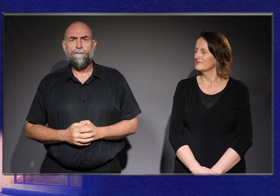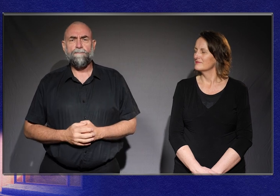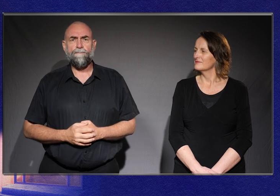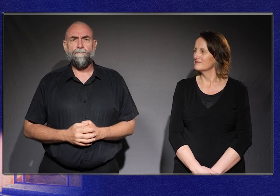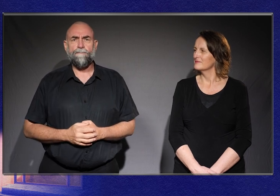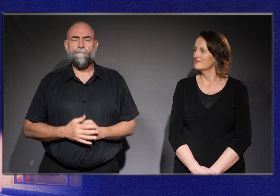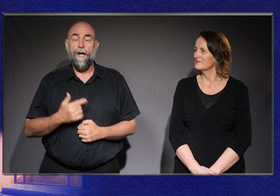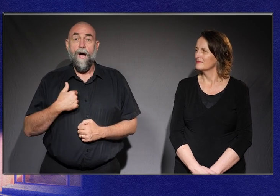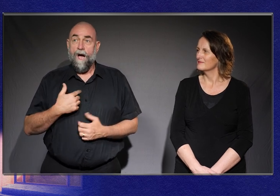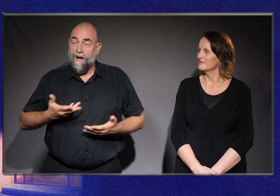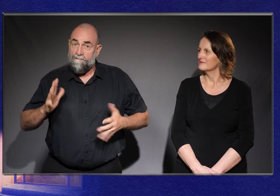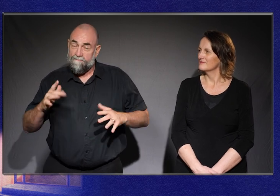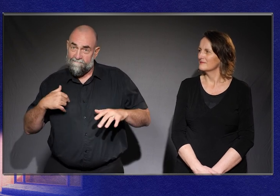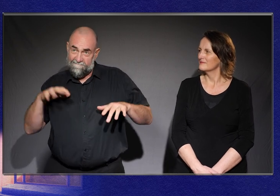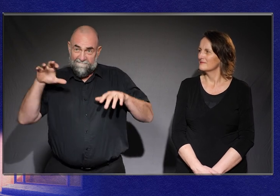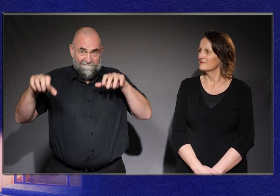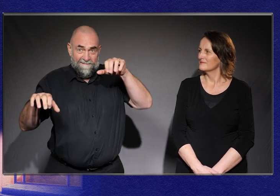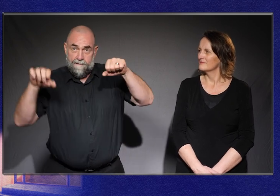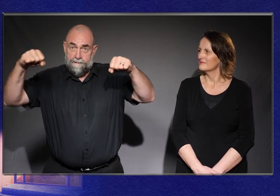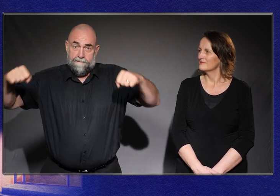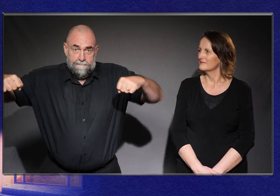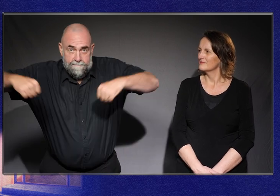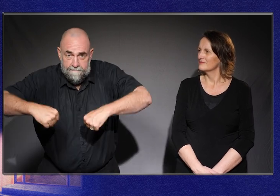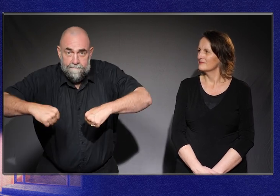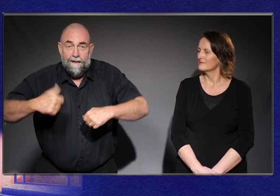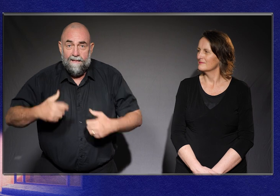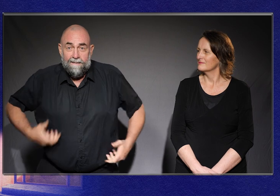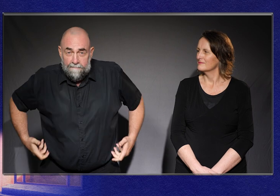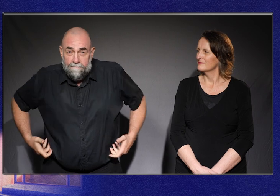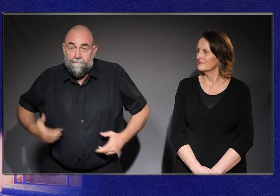I climbed up on his shoulders and we did catch up with my cousins.